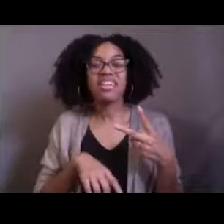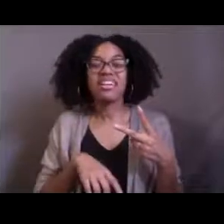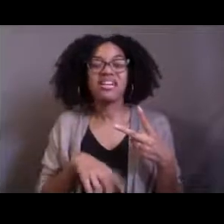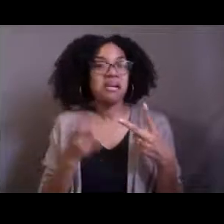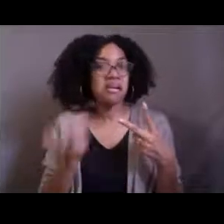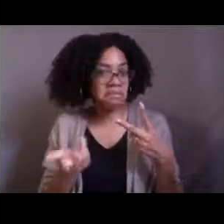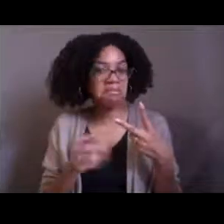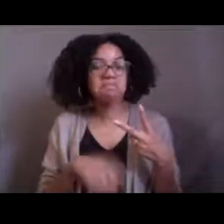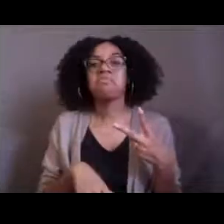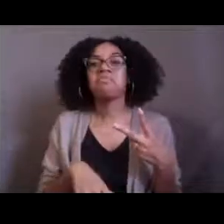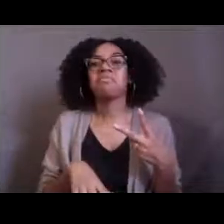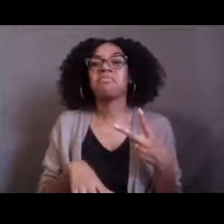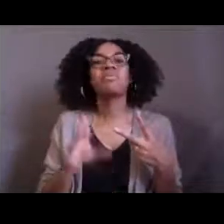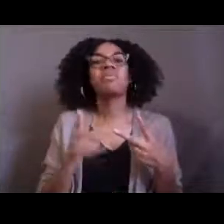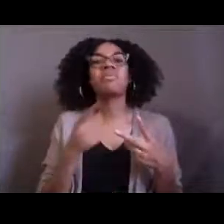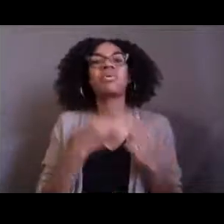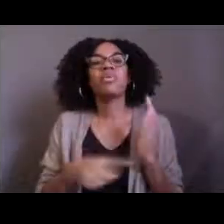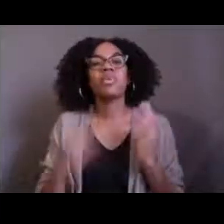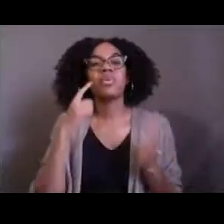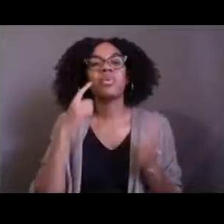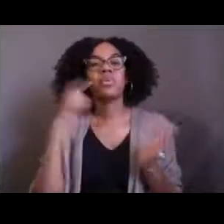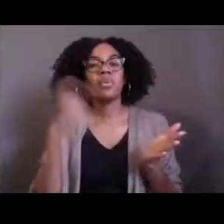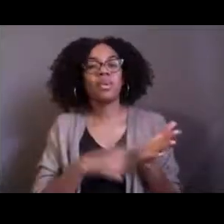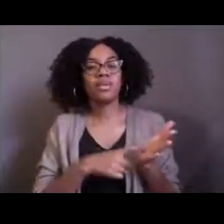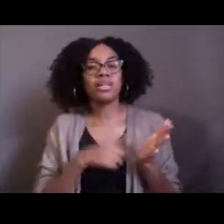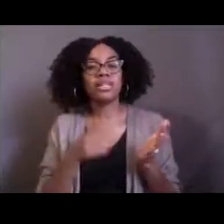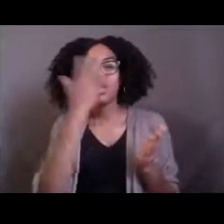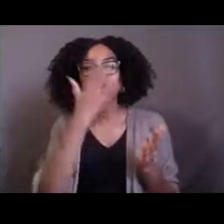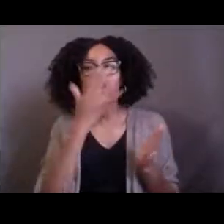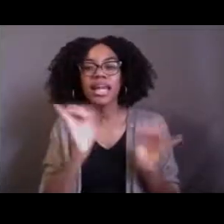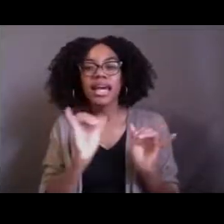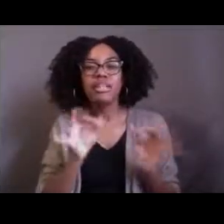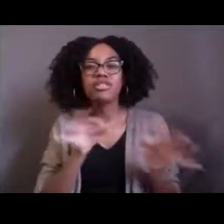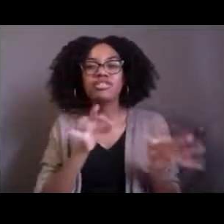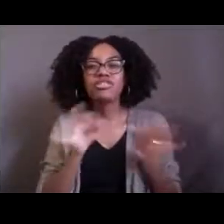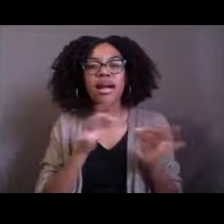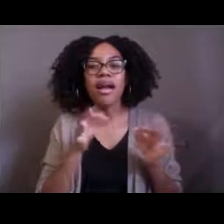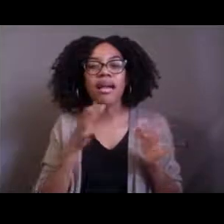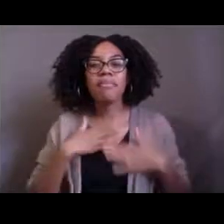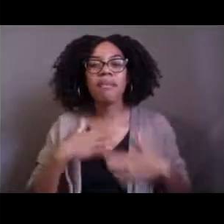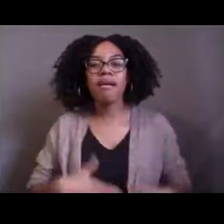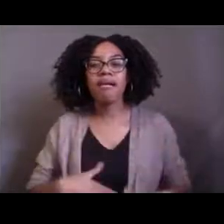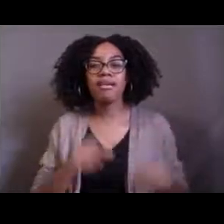What do you see? Like what features or parts of its body? Just what do you observe about that?